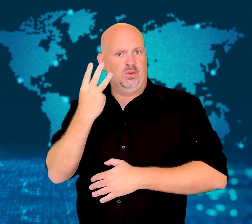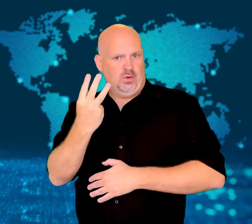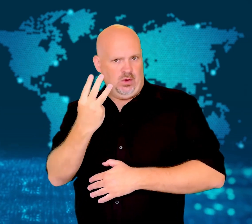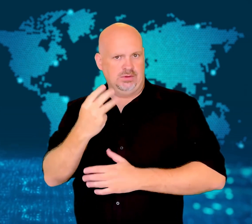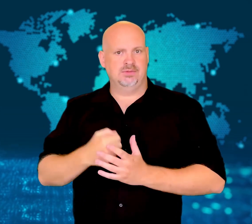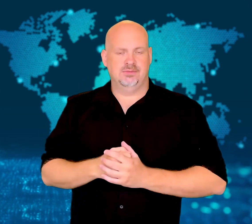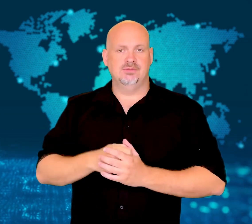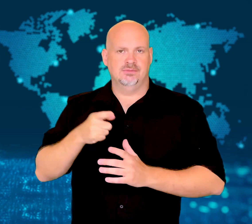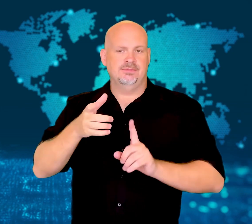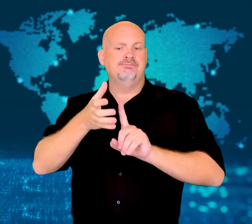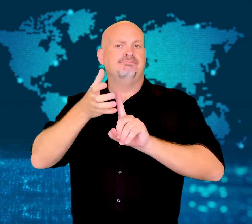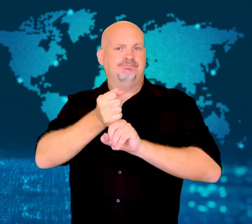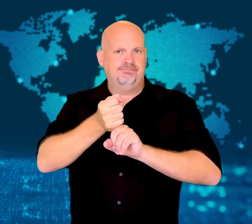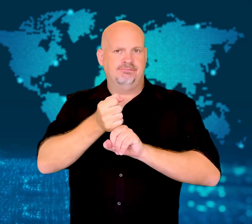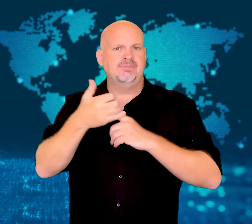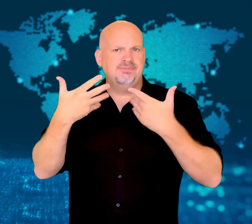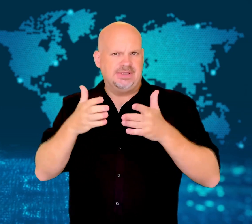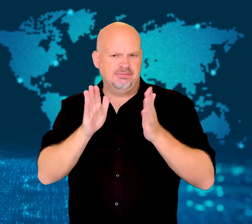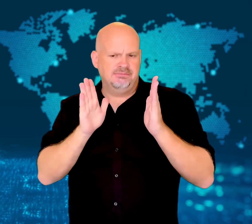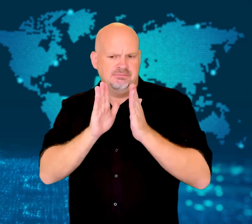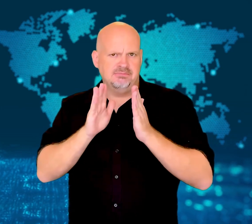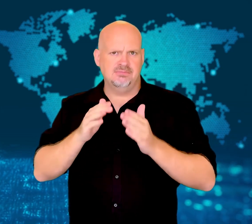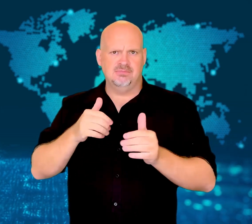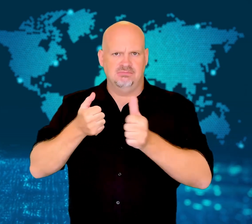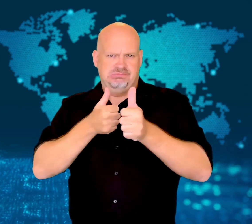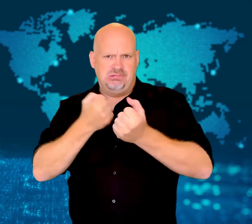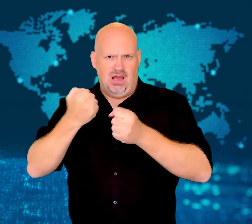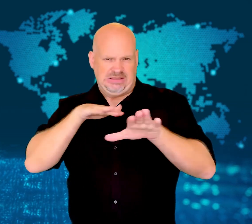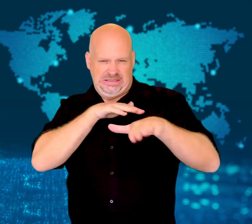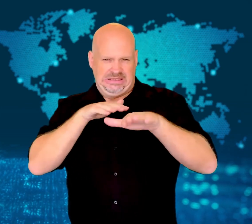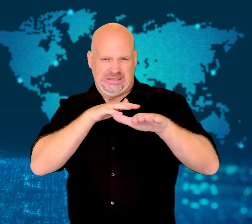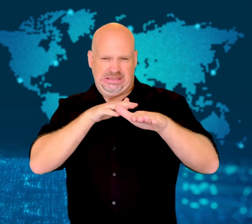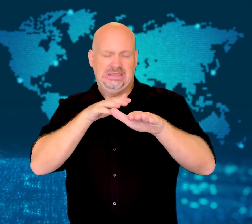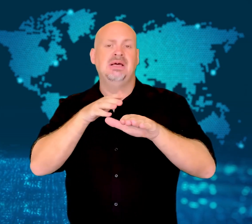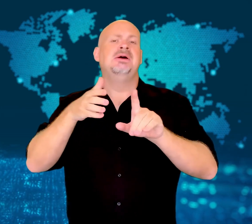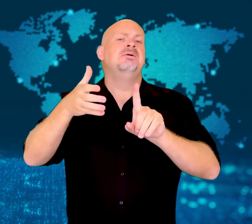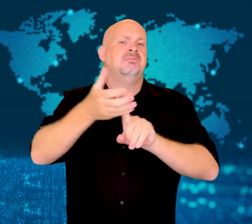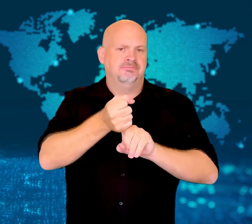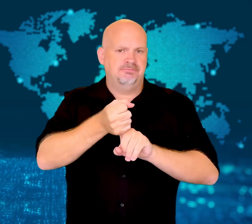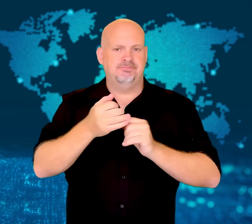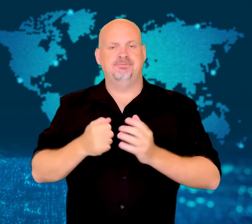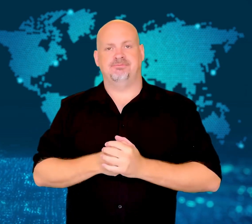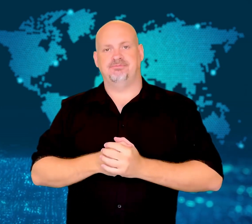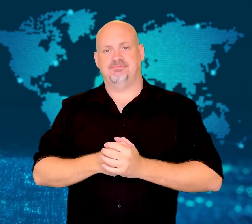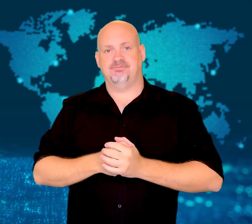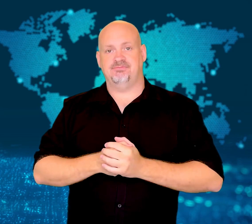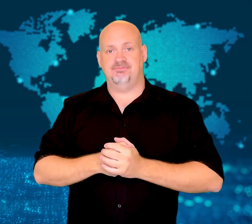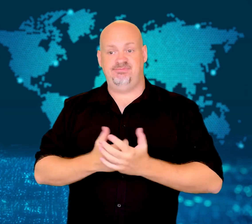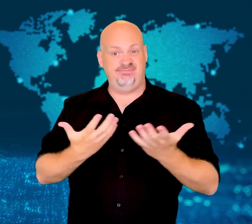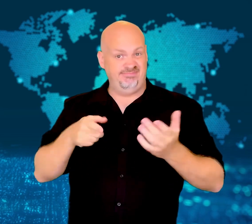The shooter, a 22-year-old man named Robert E. Crimo III, was captured